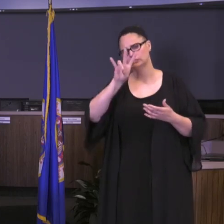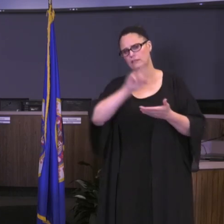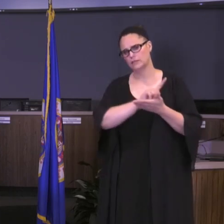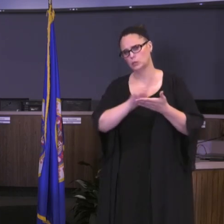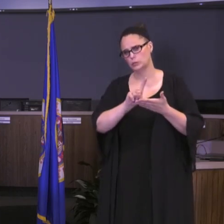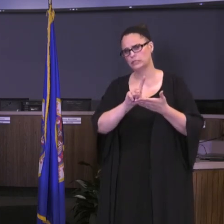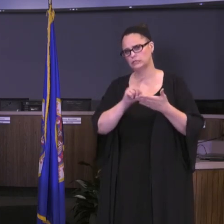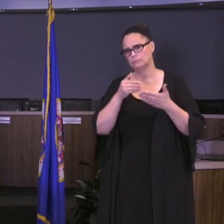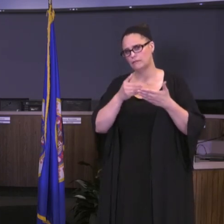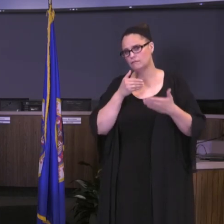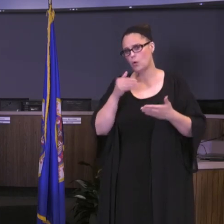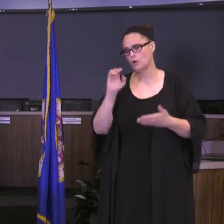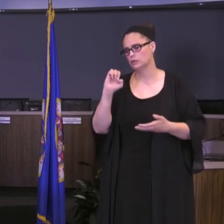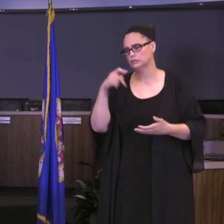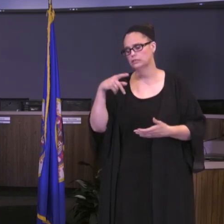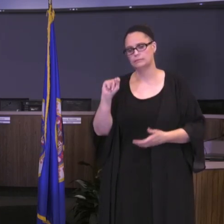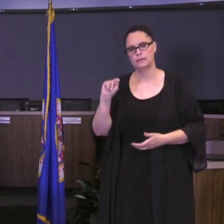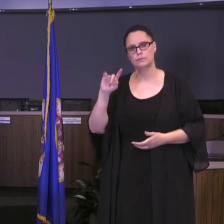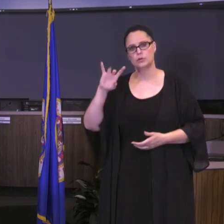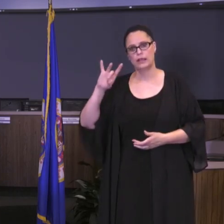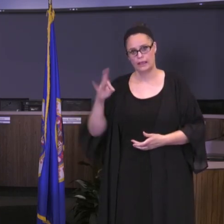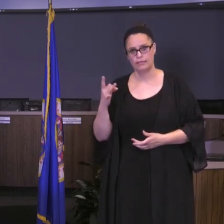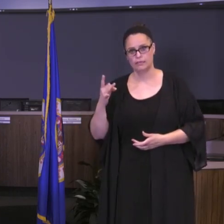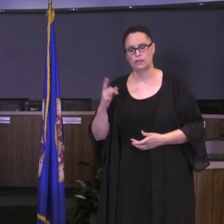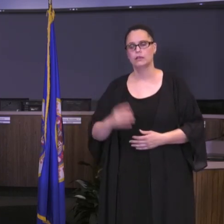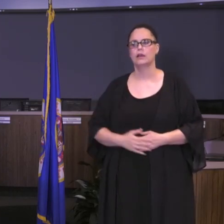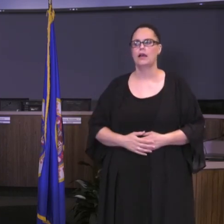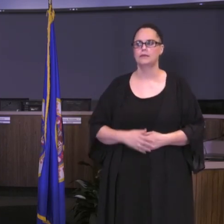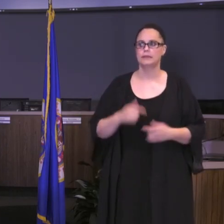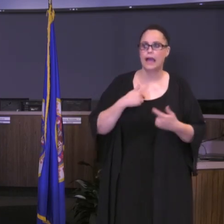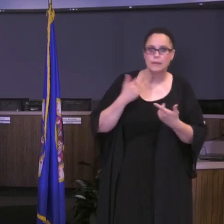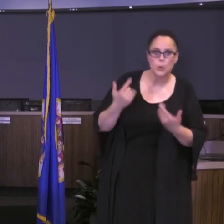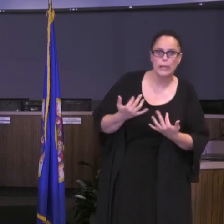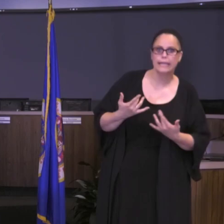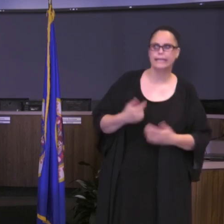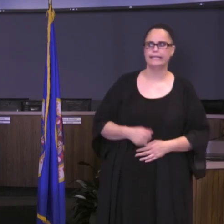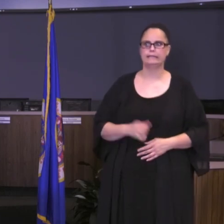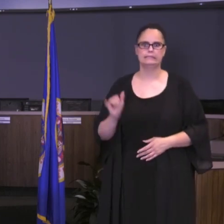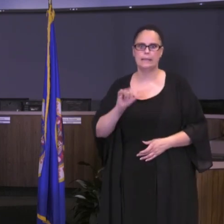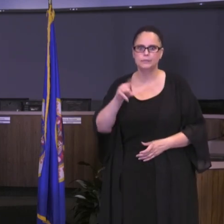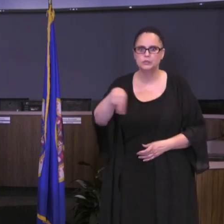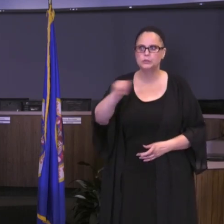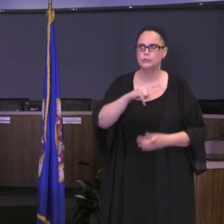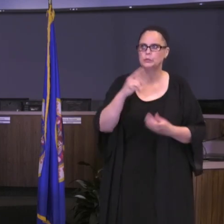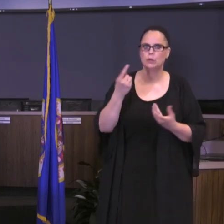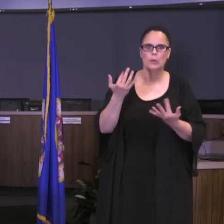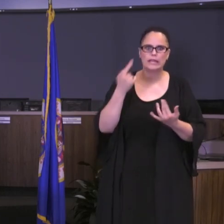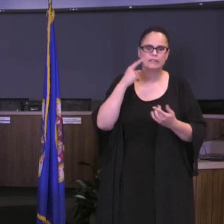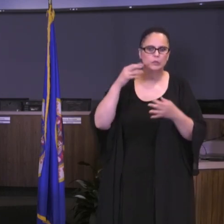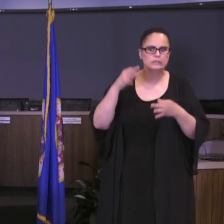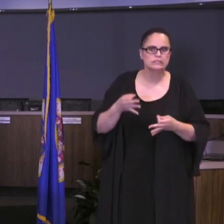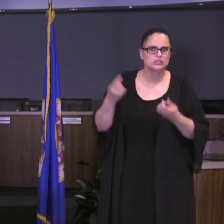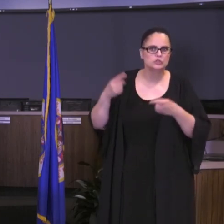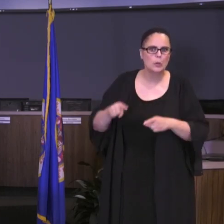a lot could change before that time. You know that I await, like many of you, decisions that are made on or before July